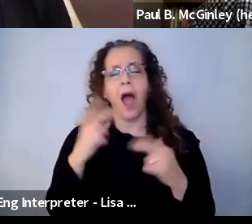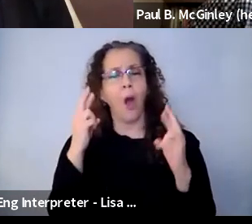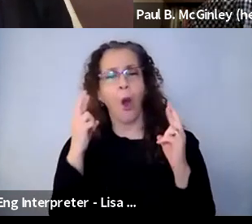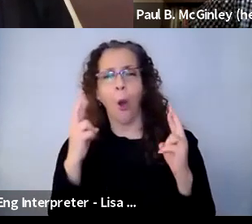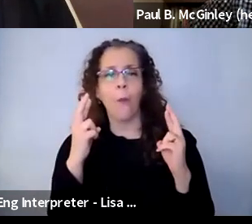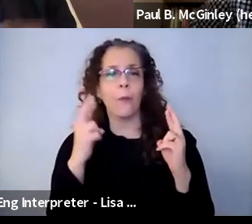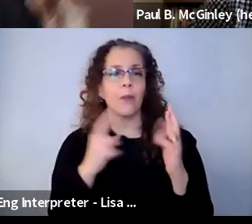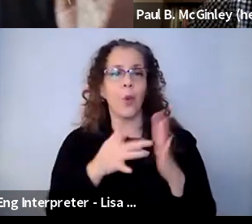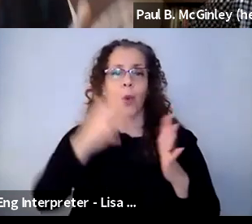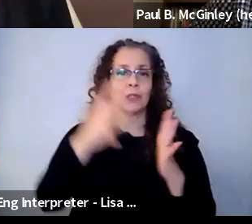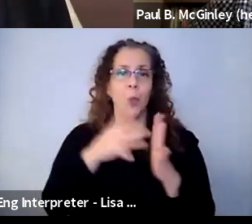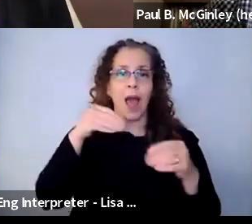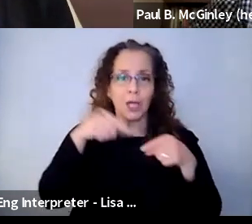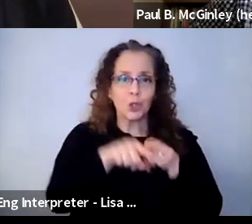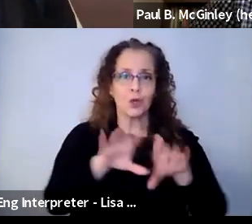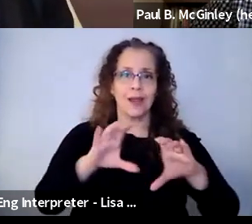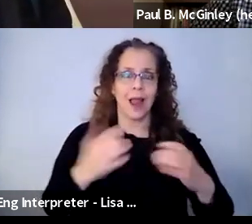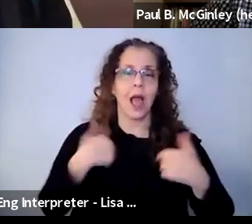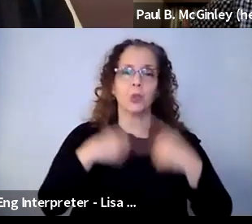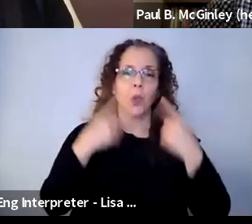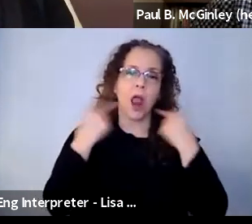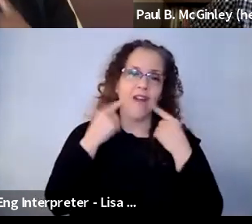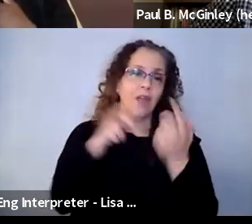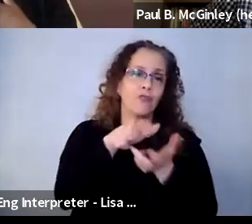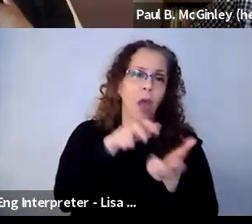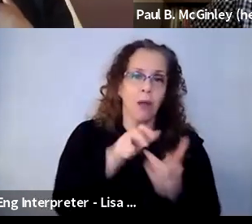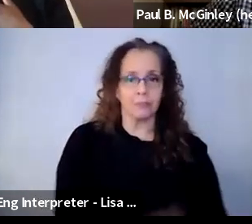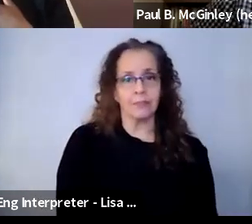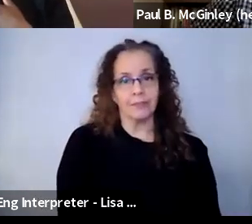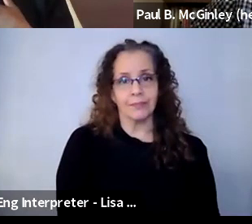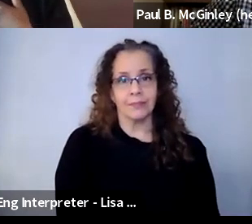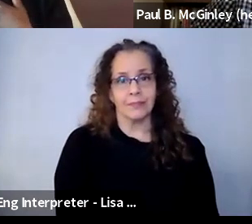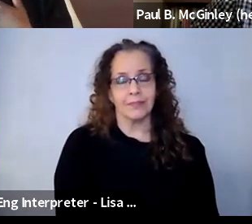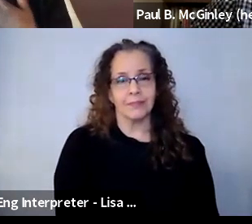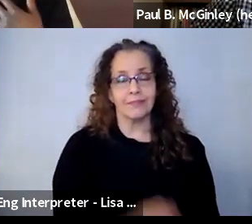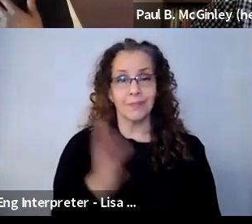up just because, and I will let my students know, sometimes I